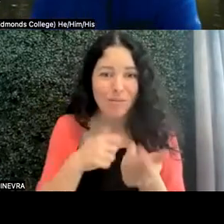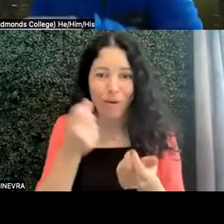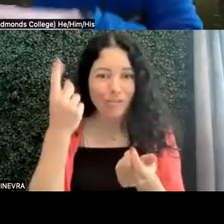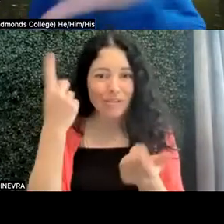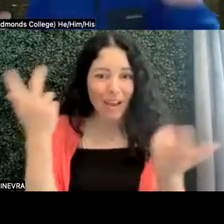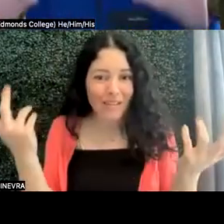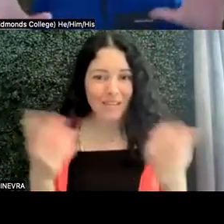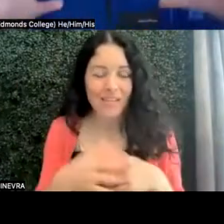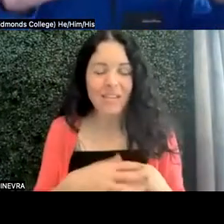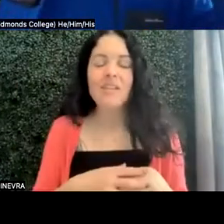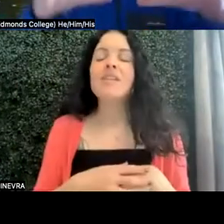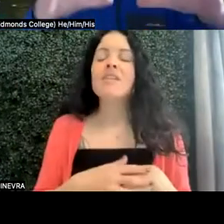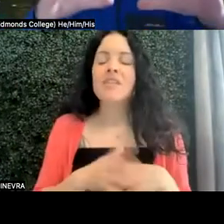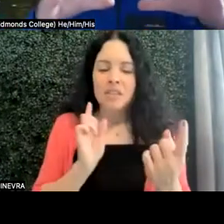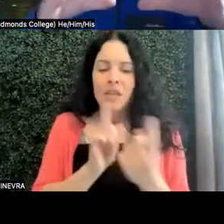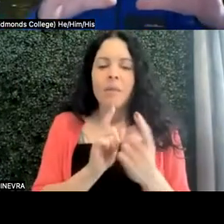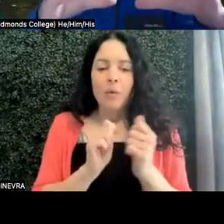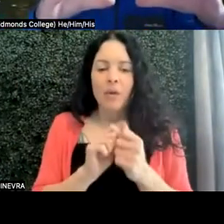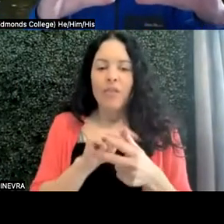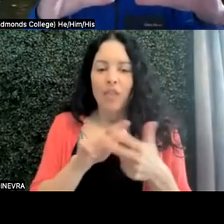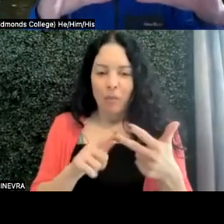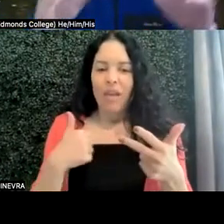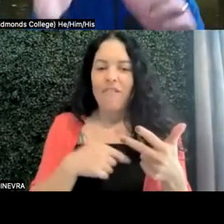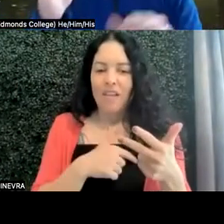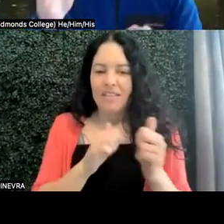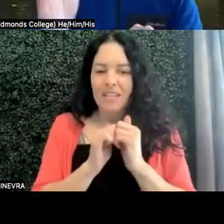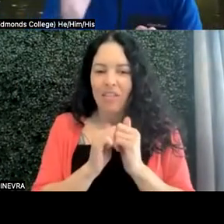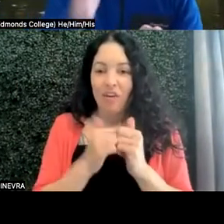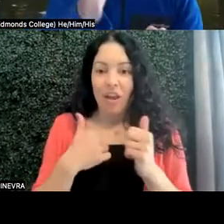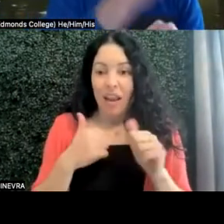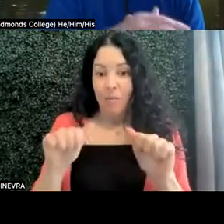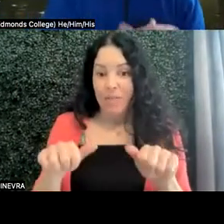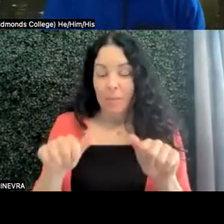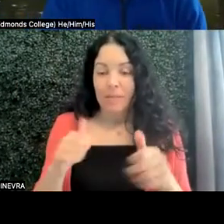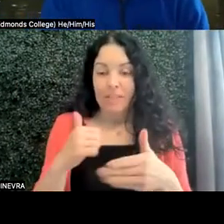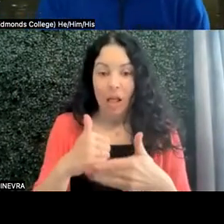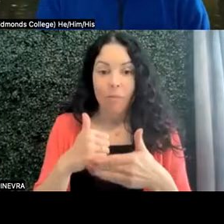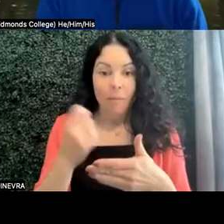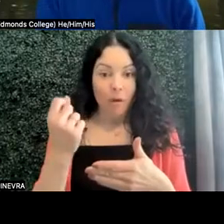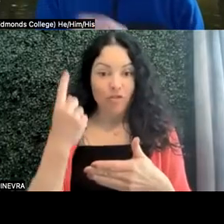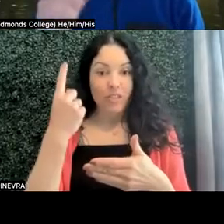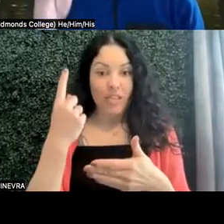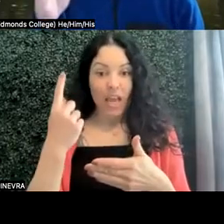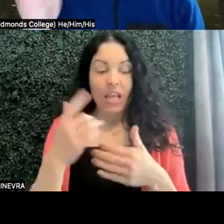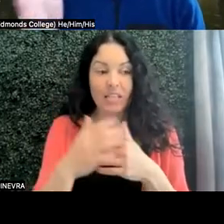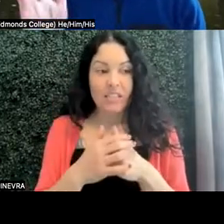So I met with the three of us together, and was able to help them understand how they needed